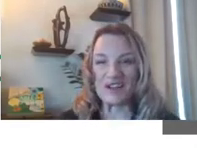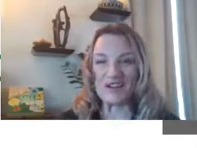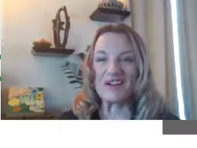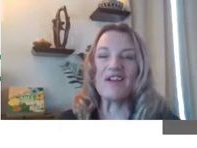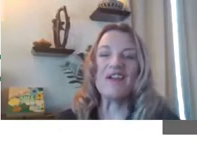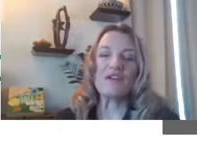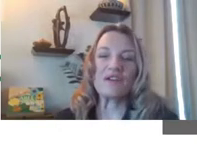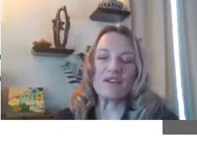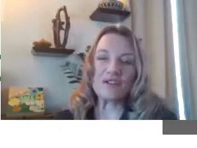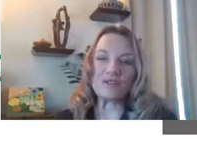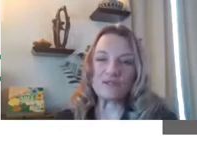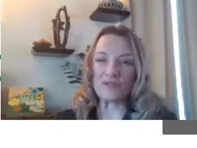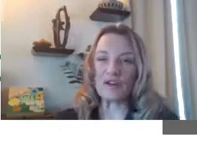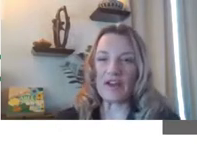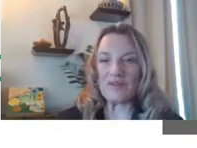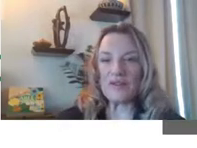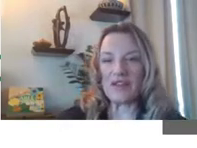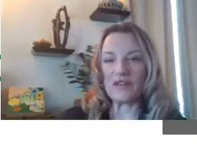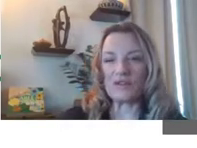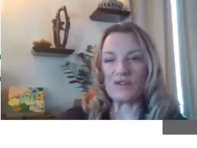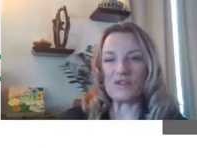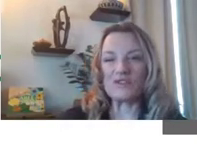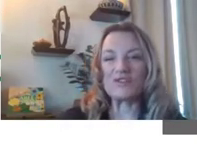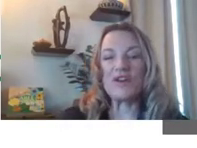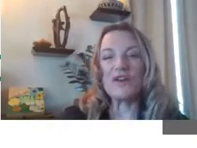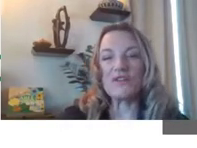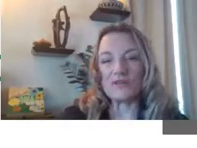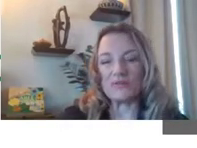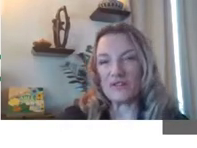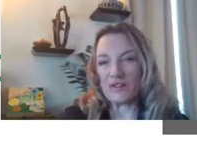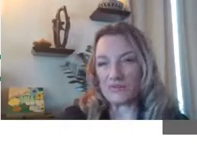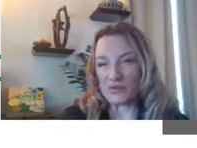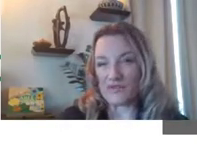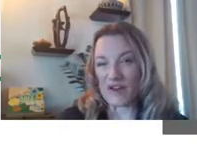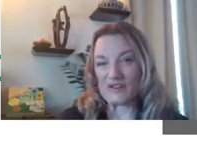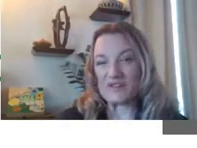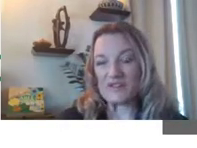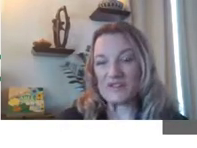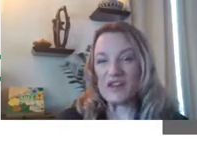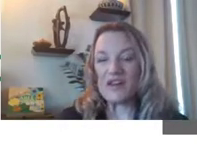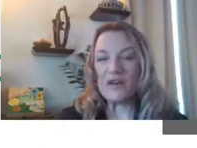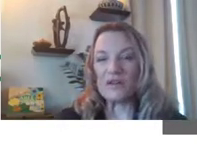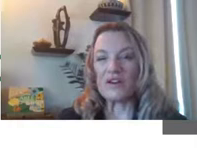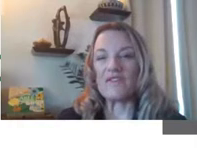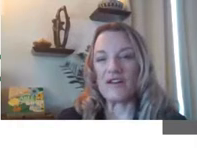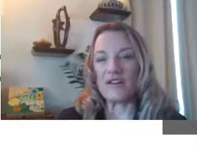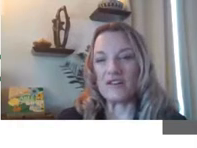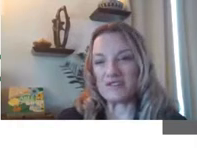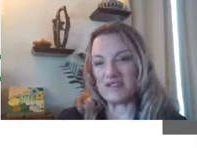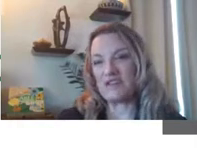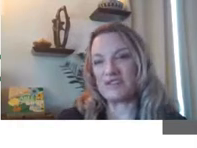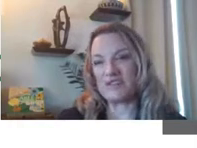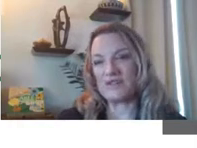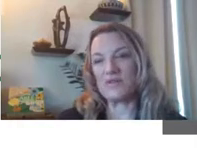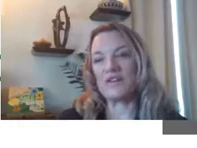Center? You're going to hear from for ABLE account honors from different, professional tour in various stages, in their work